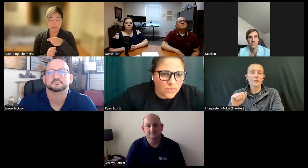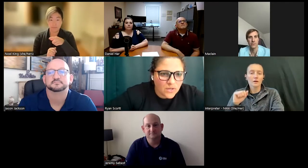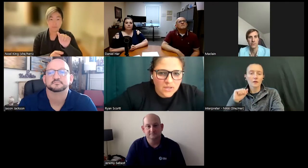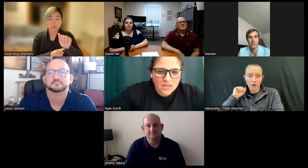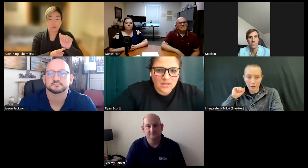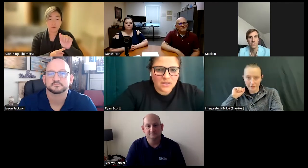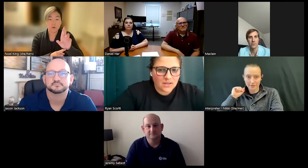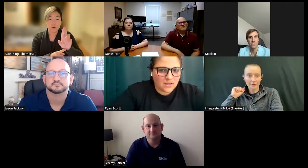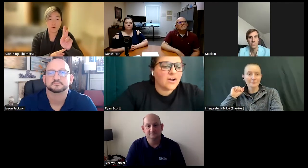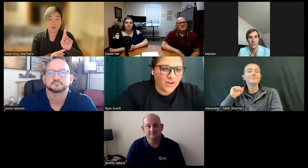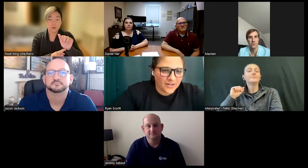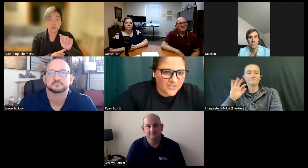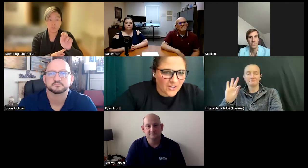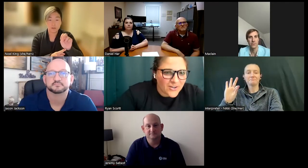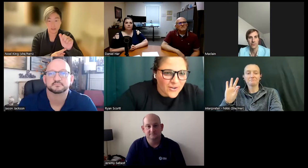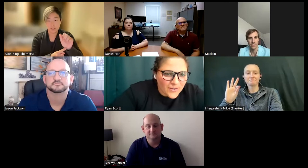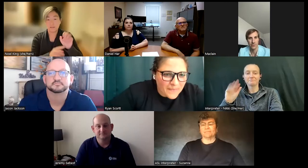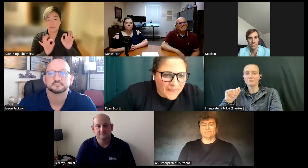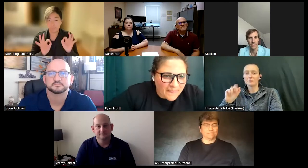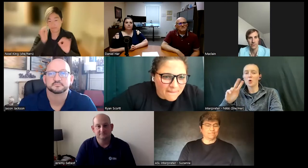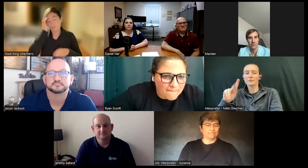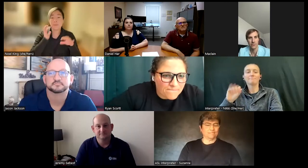Arkansas. Arkansas